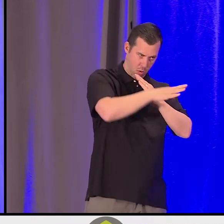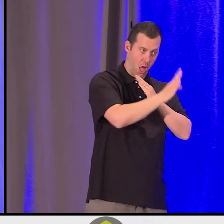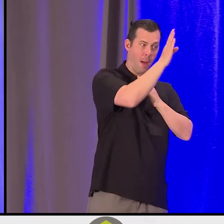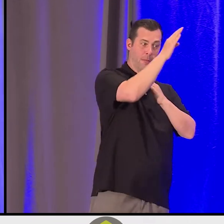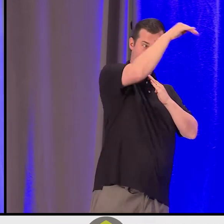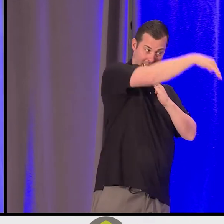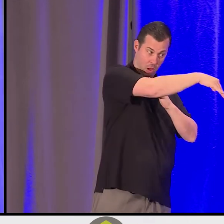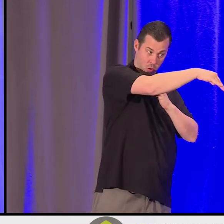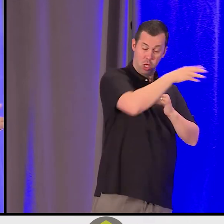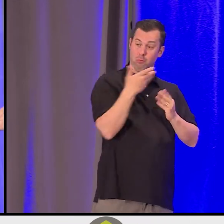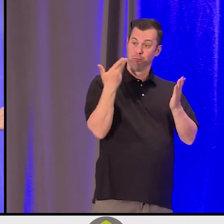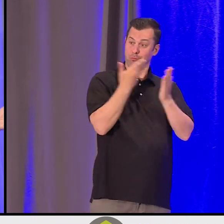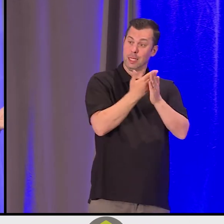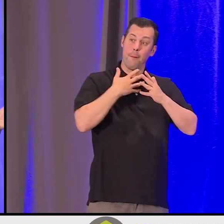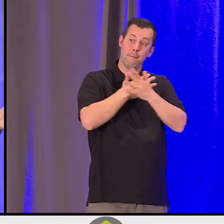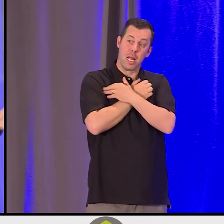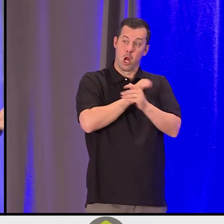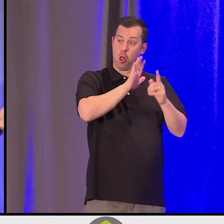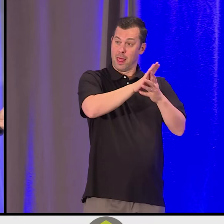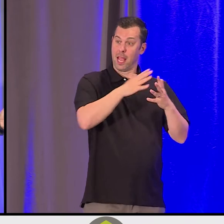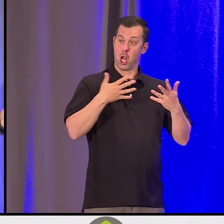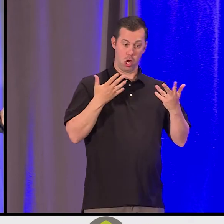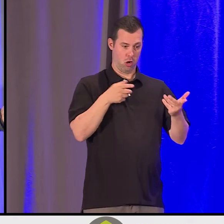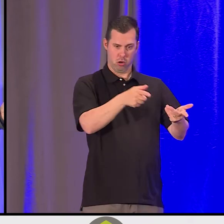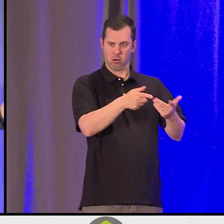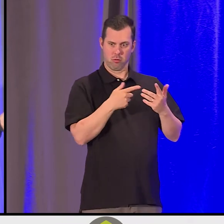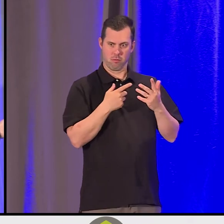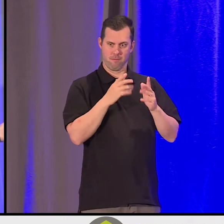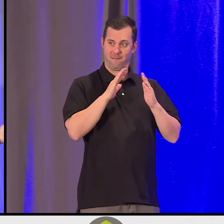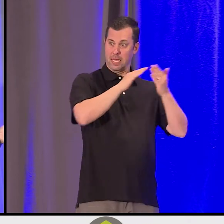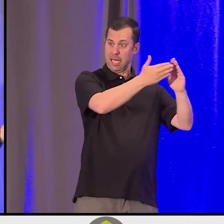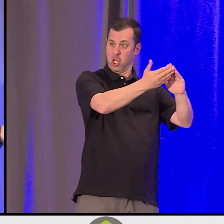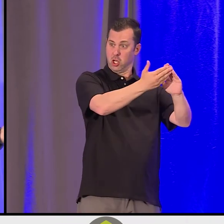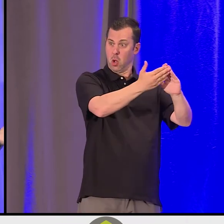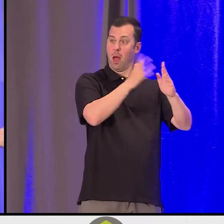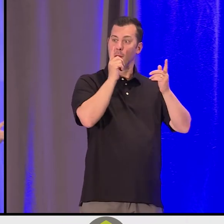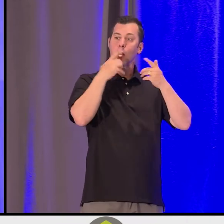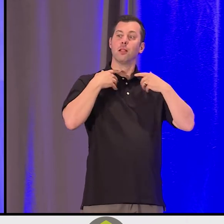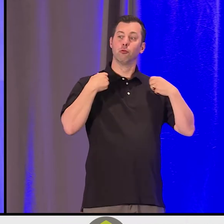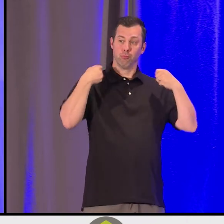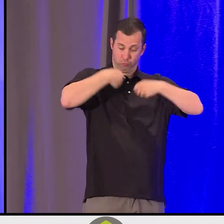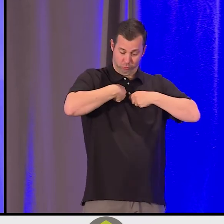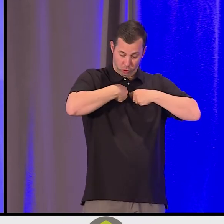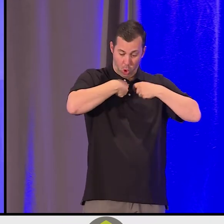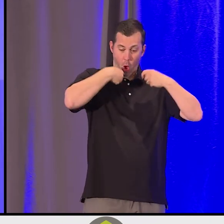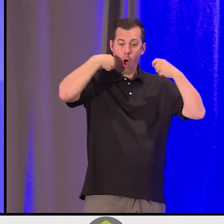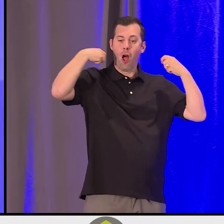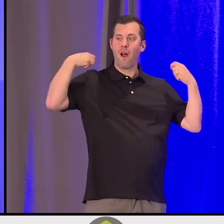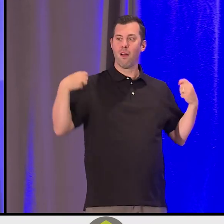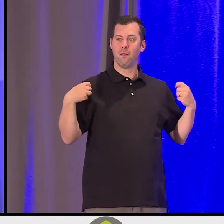and what was there but a person. A human in our likeness, who then started a conversation